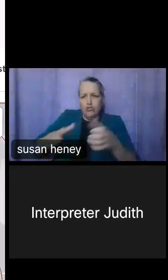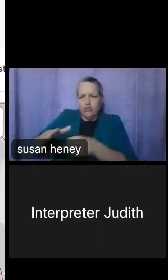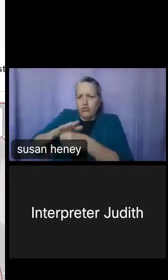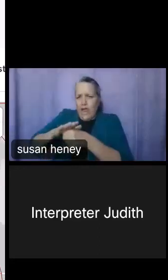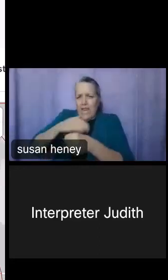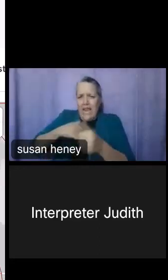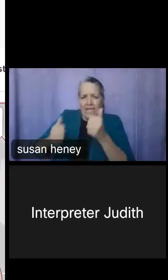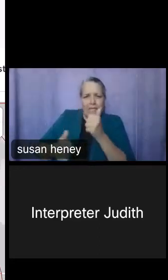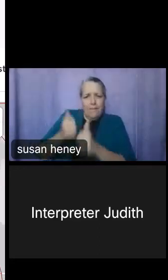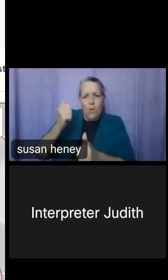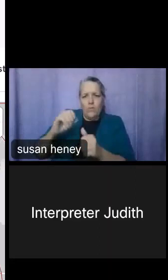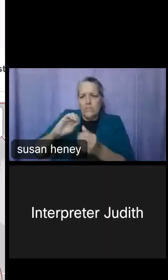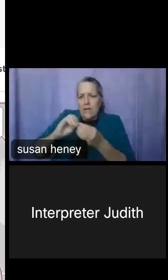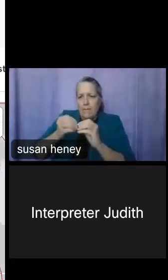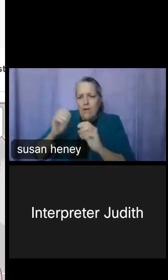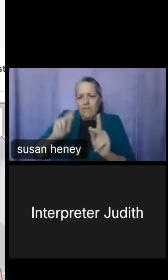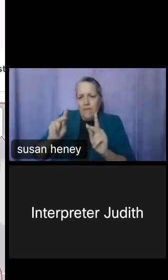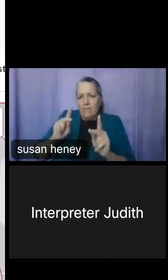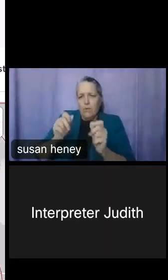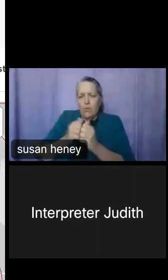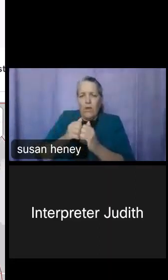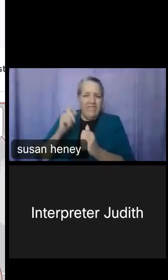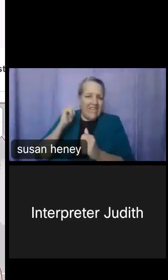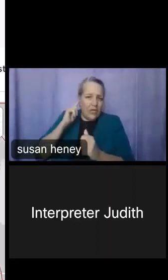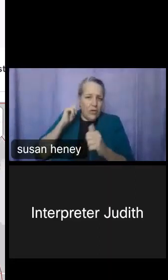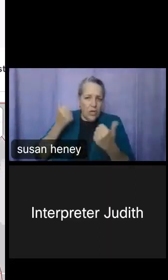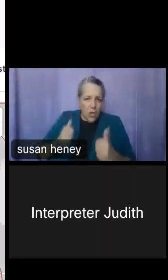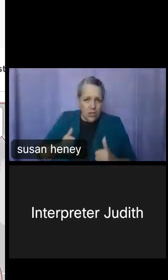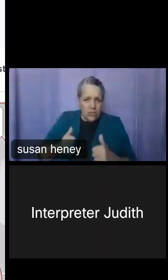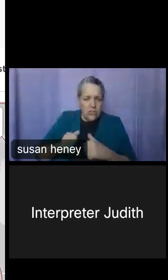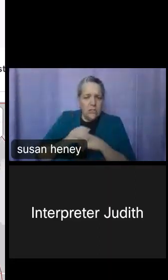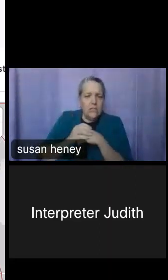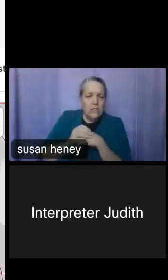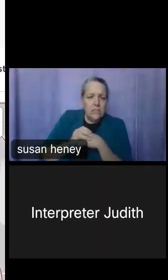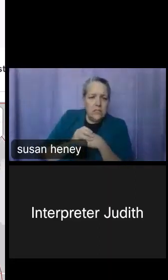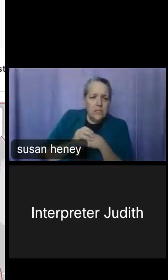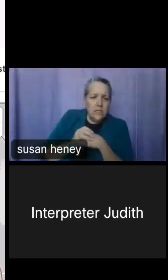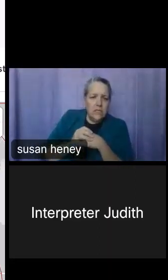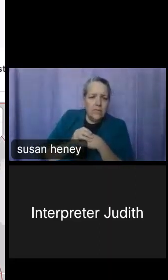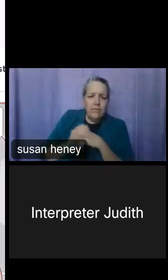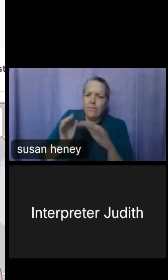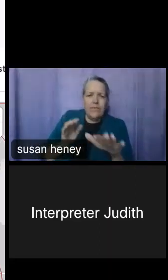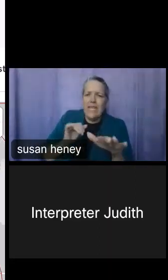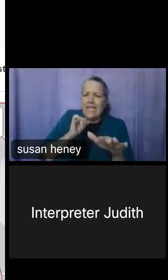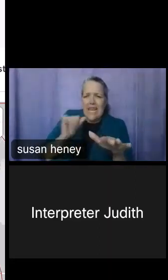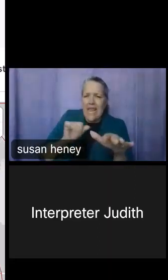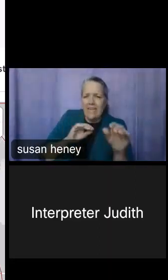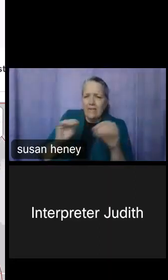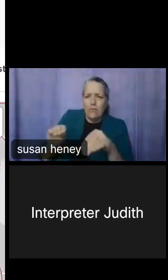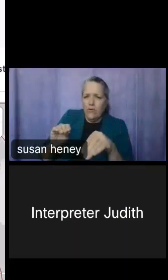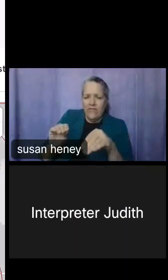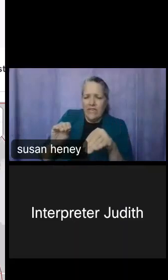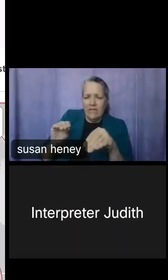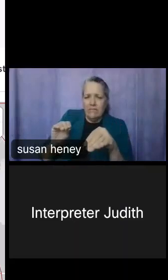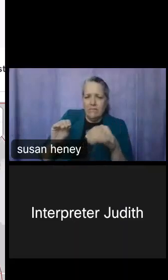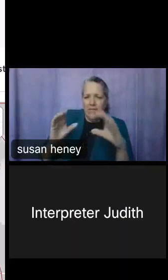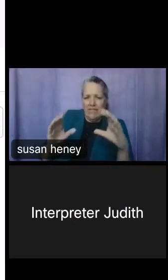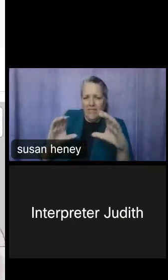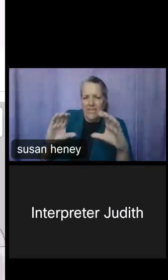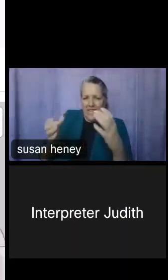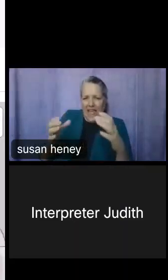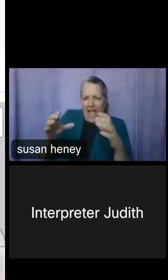difficulty? So I know not even moving the classes on this map, I know from my legend,